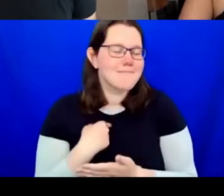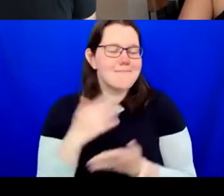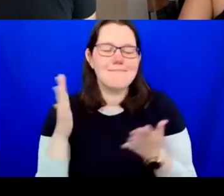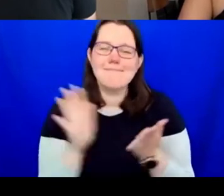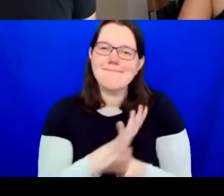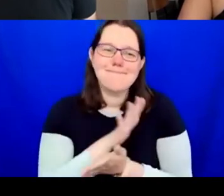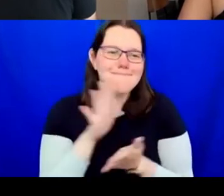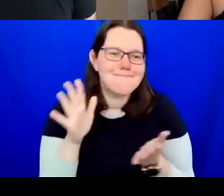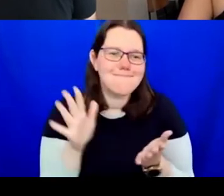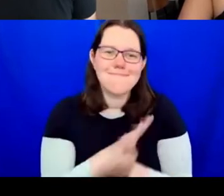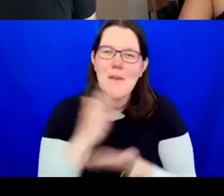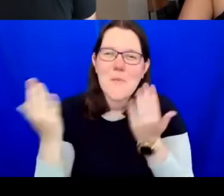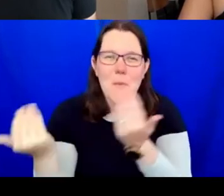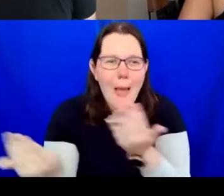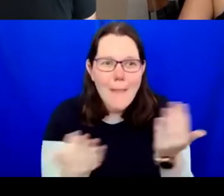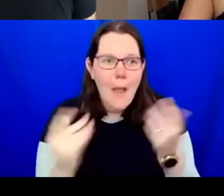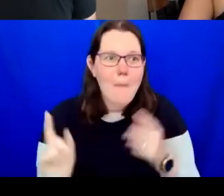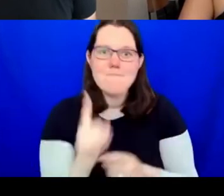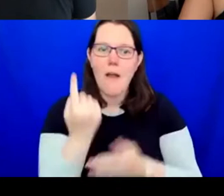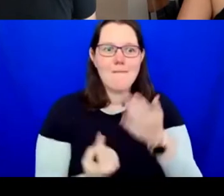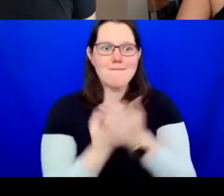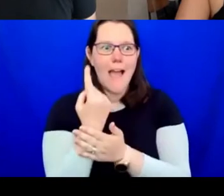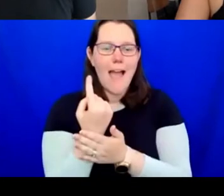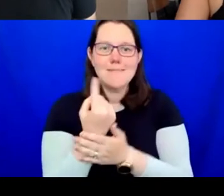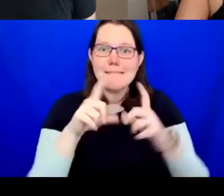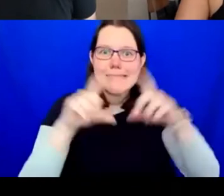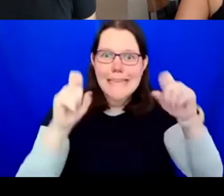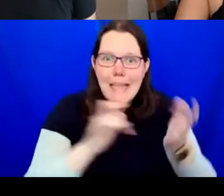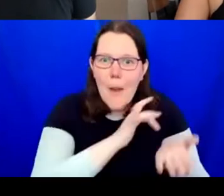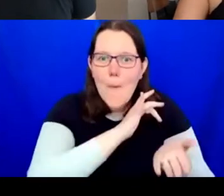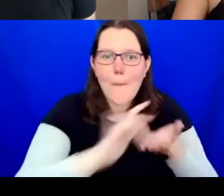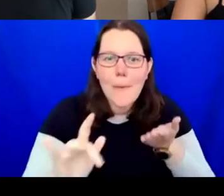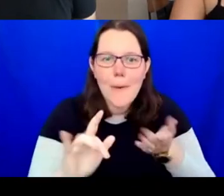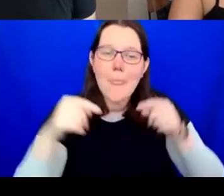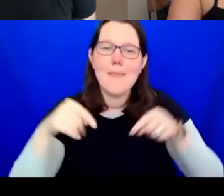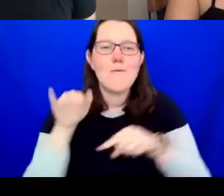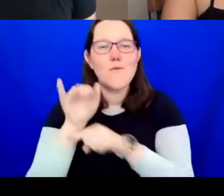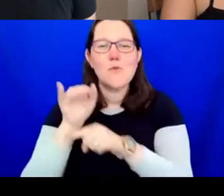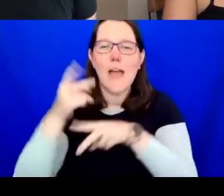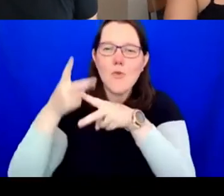first and sold out event for the Future Curators Programme. I'm Aidan Moesby. I